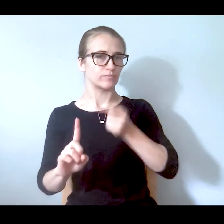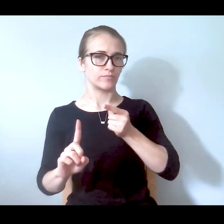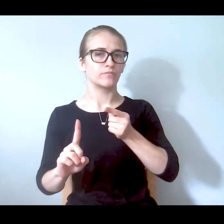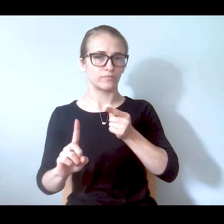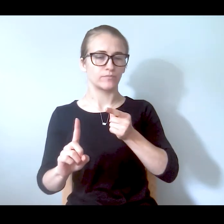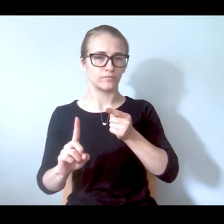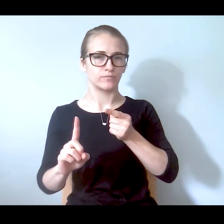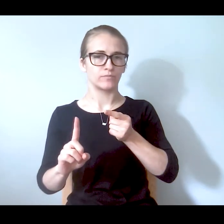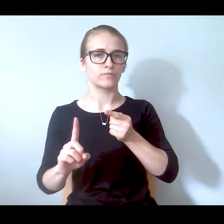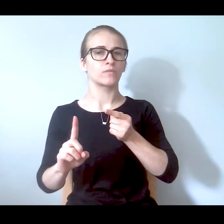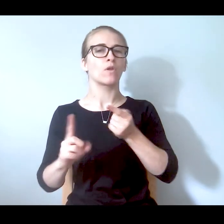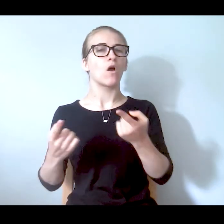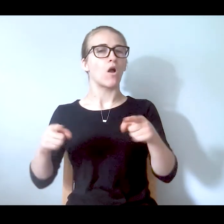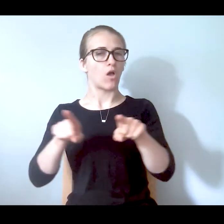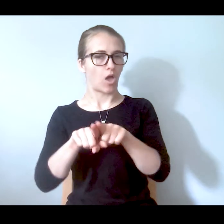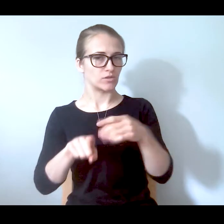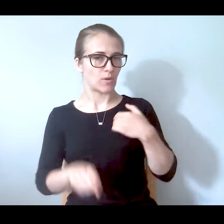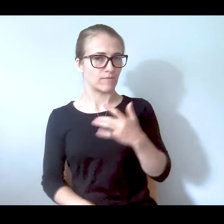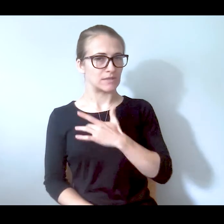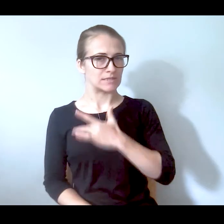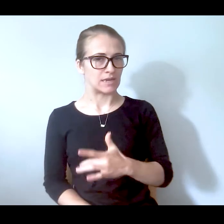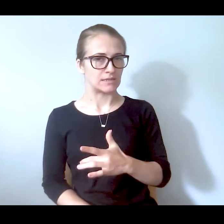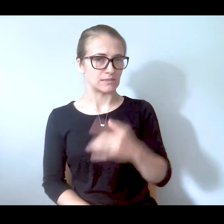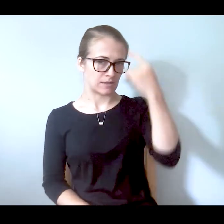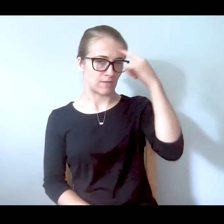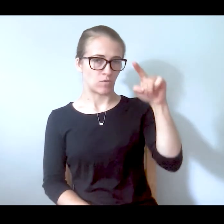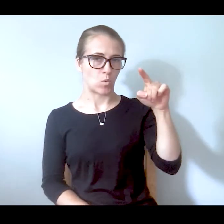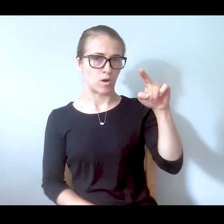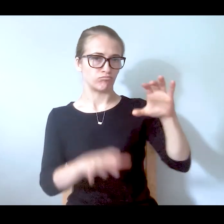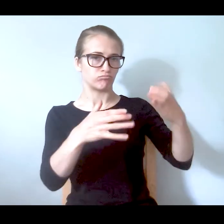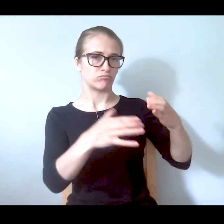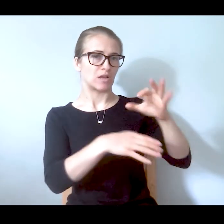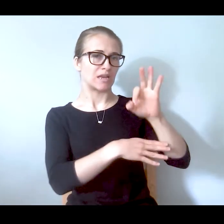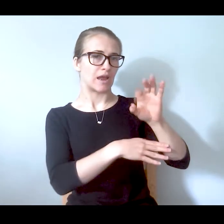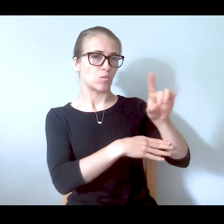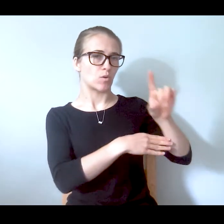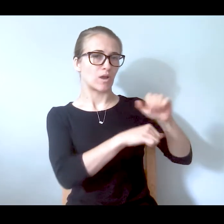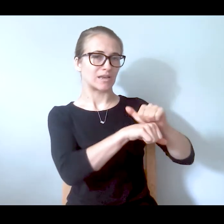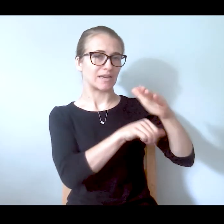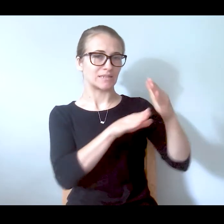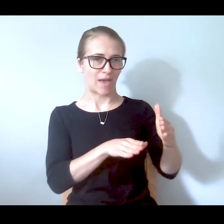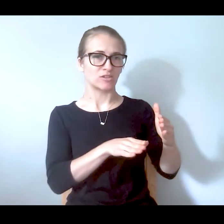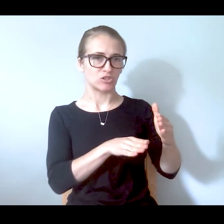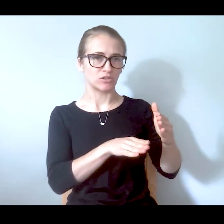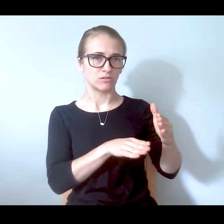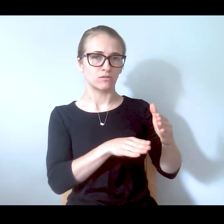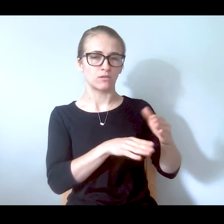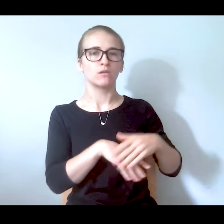there's also a tendency within 911 dispatchers and